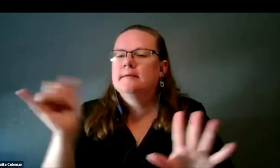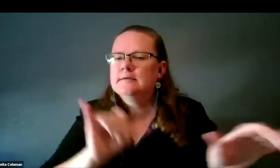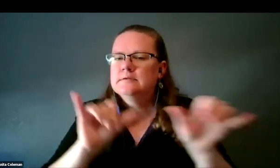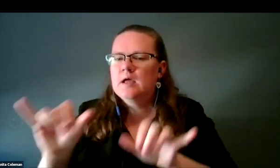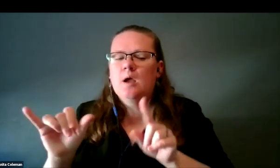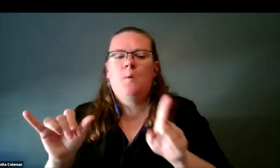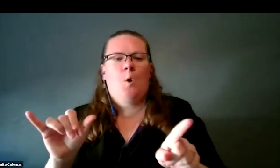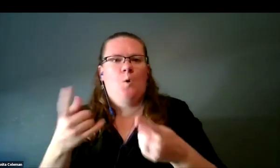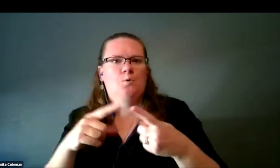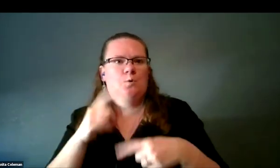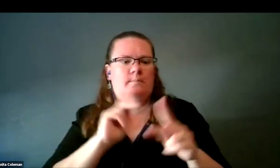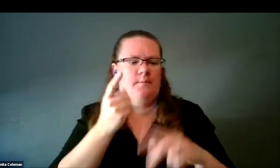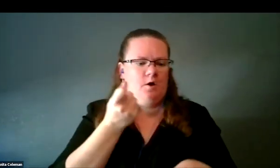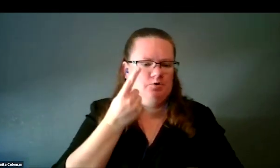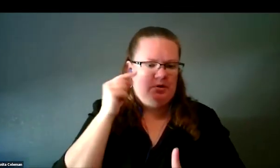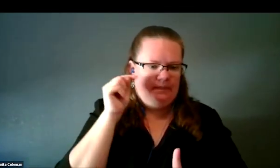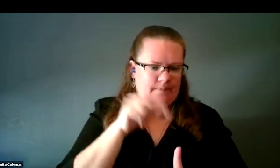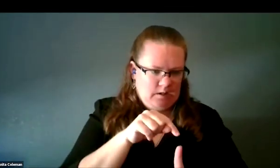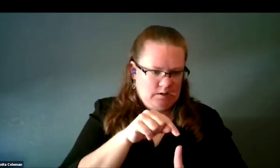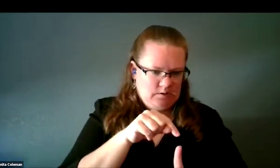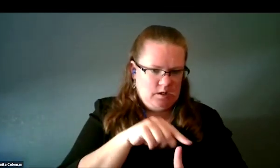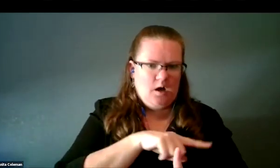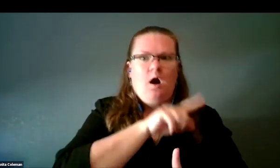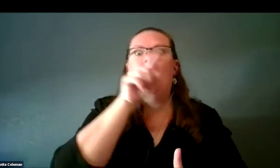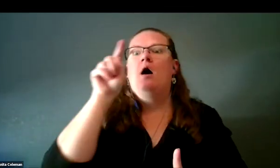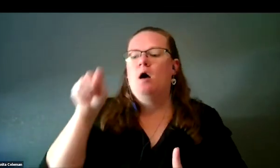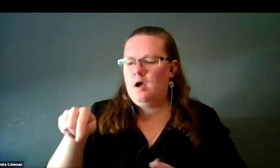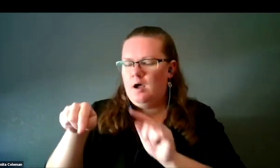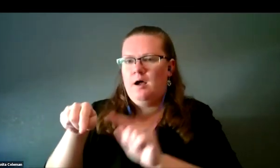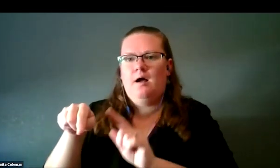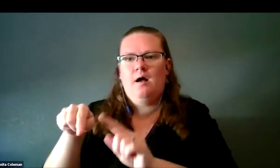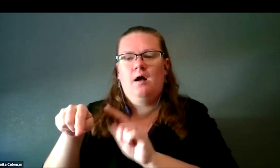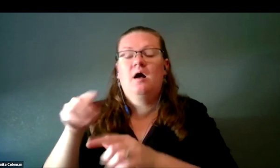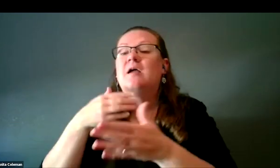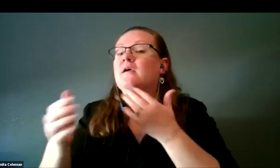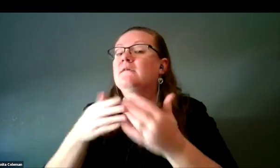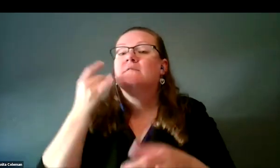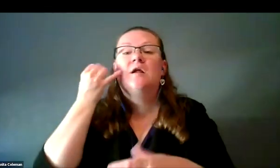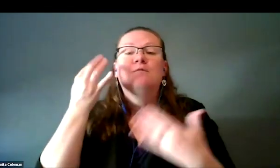Once people got that, it was pretty amazing. People even who didn't know a lot about astronomy,